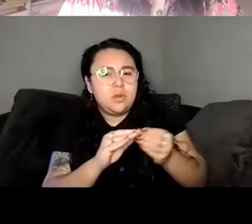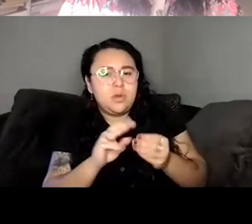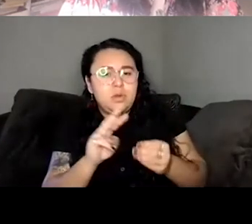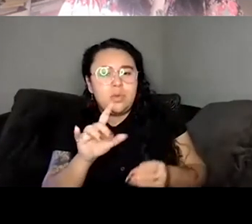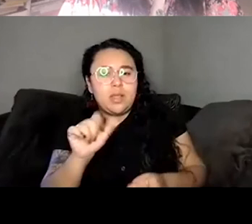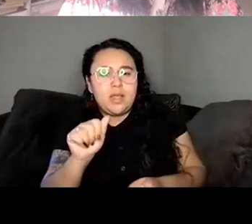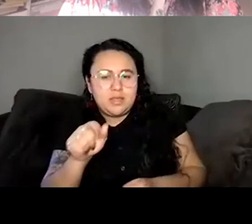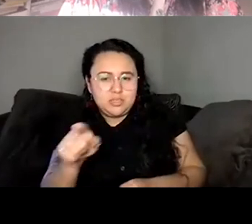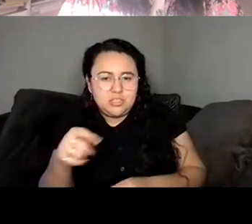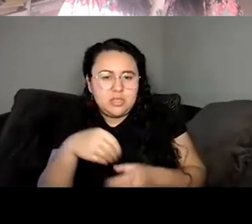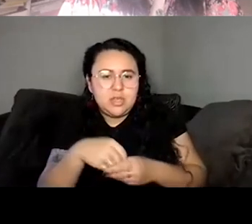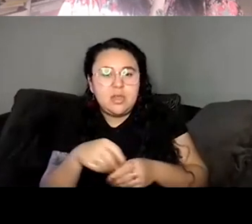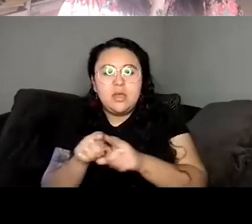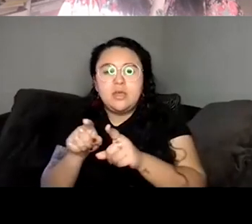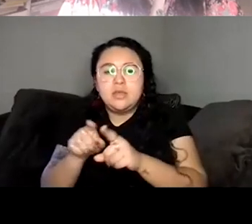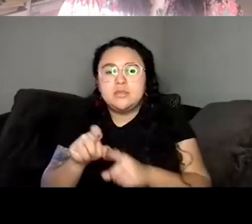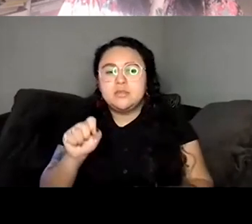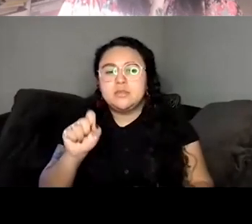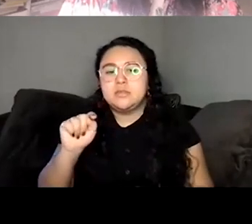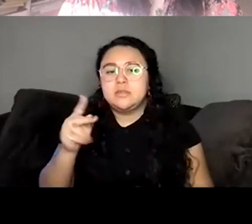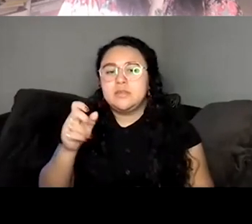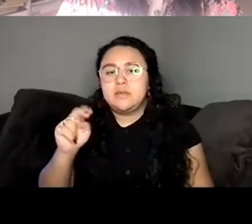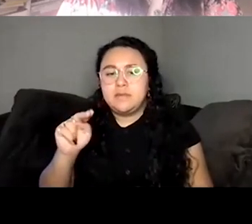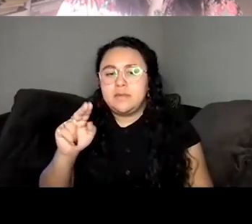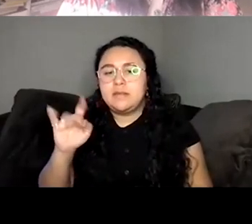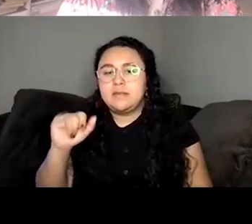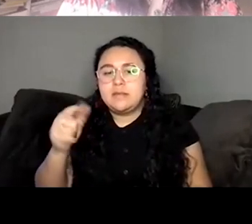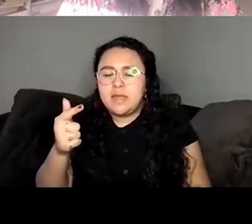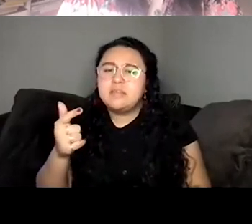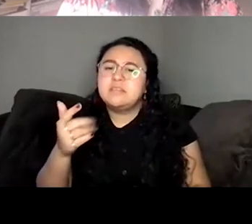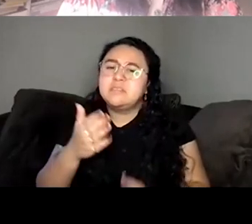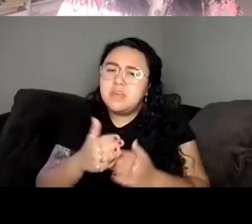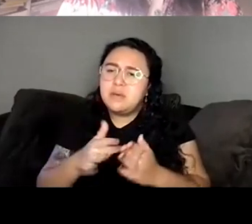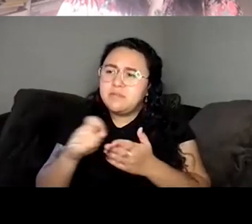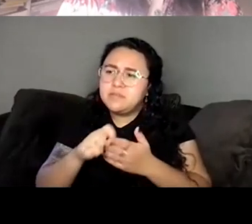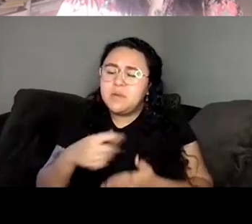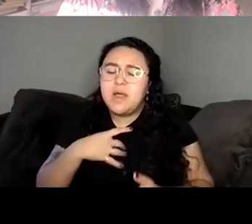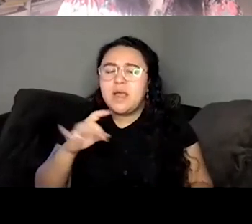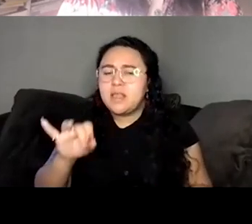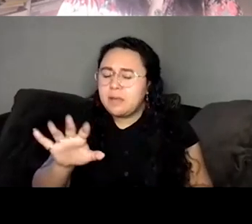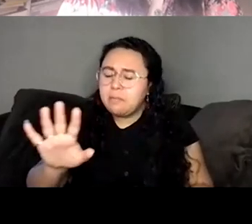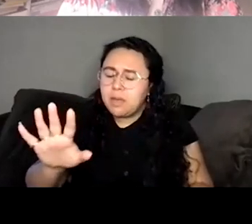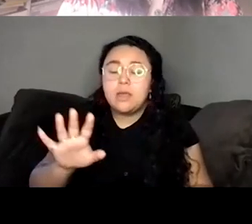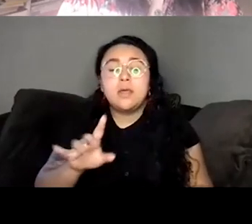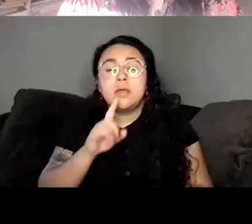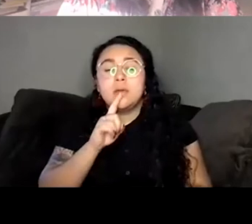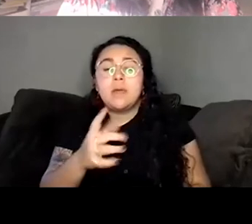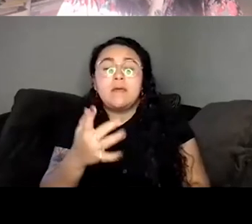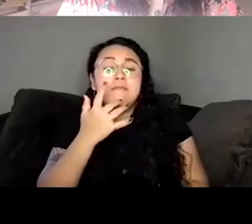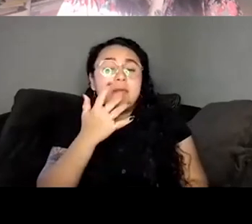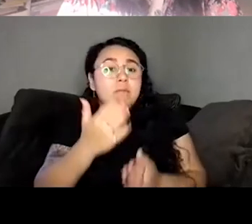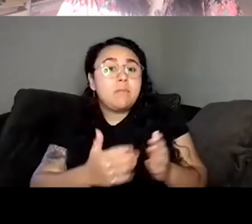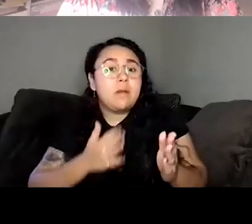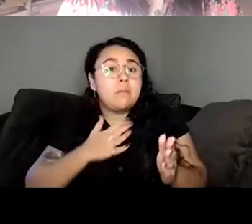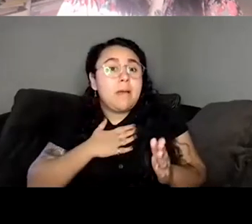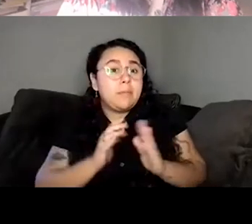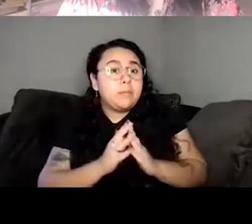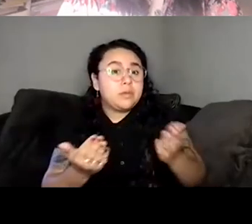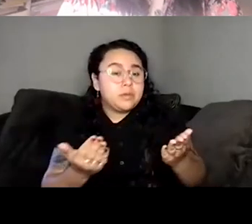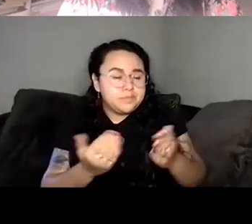King's on writing things sometimes. Um, but my favorite scene in the book. Um, I think